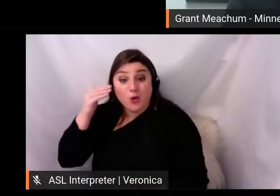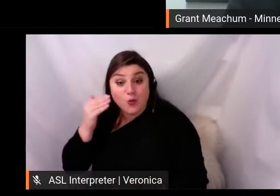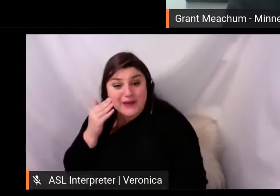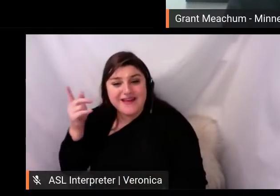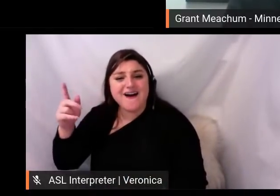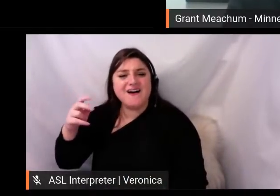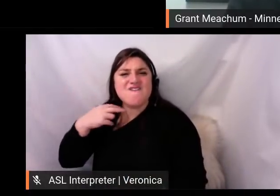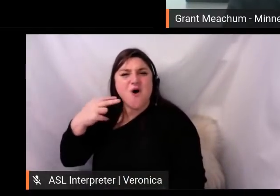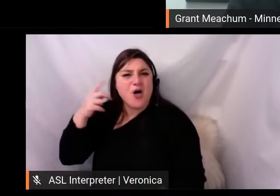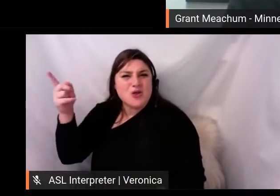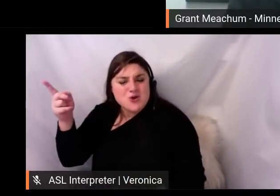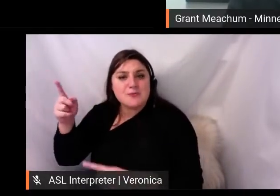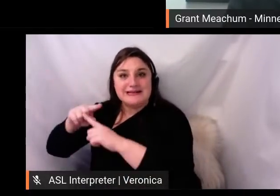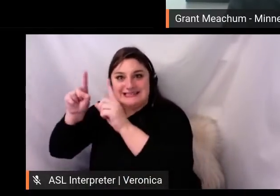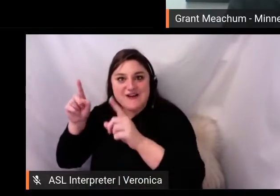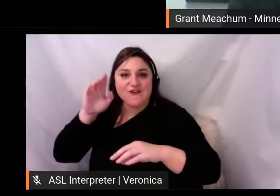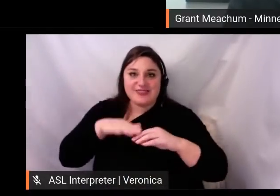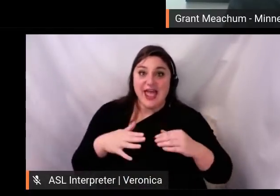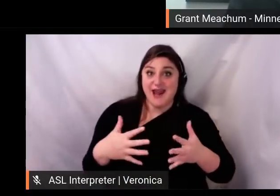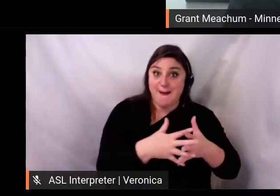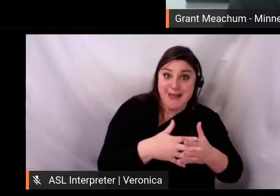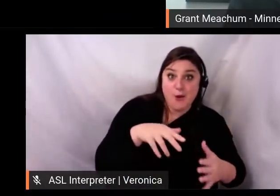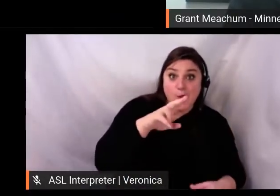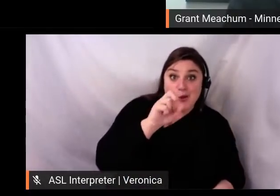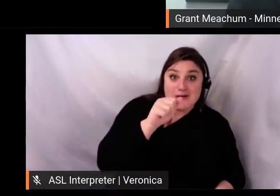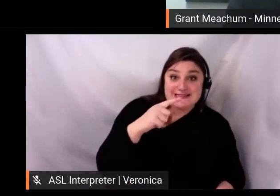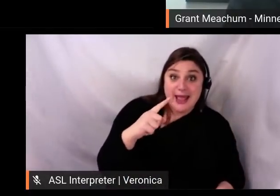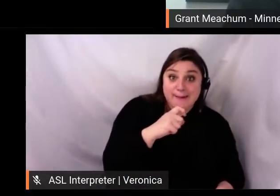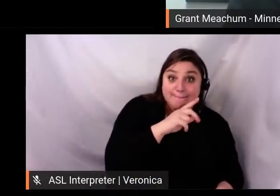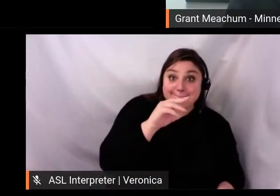These do not work on top of each other. So we made adjustments to match.